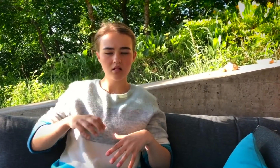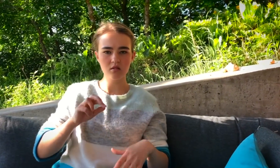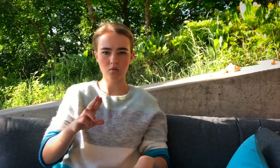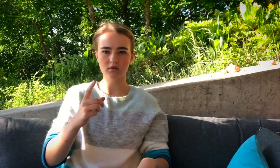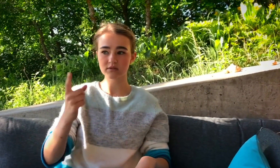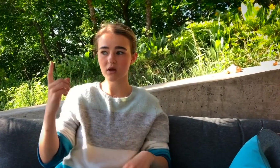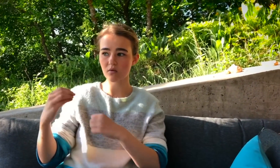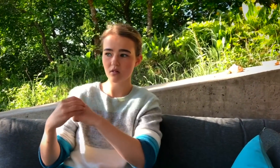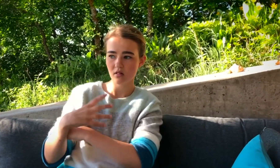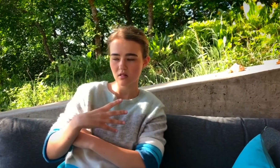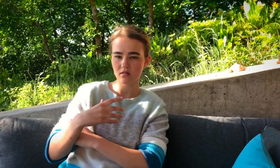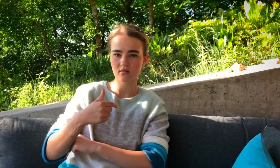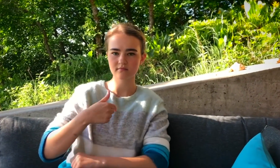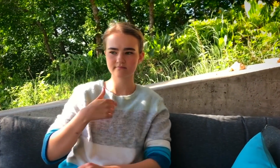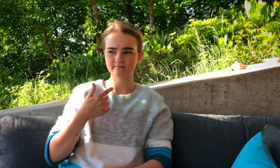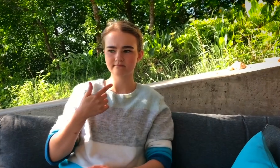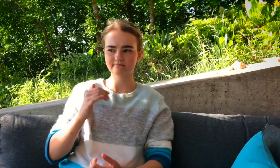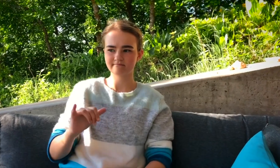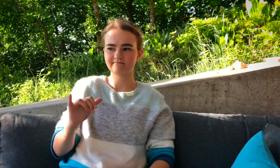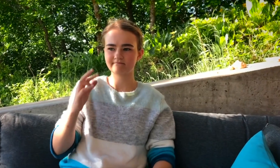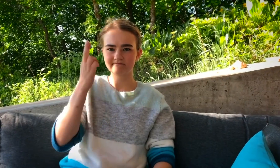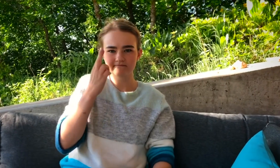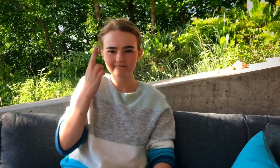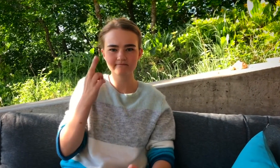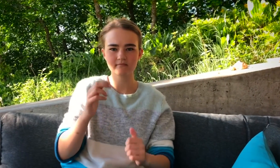WHEN I'M DOWN OR SOMEONE MAKES ME FEEL BAD,